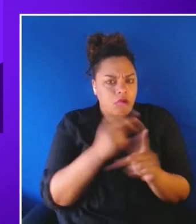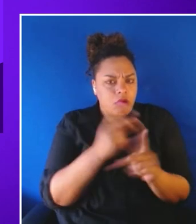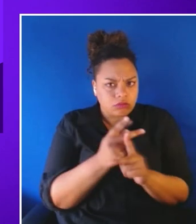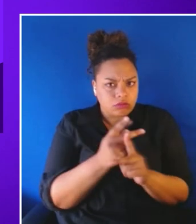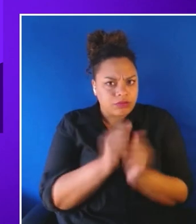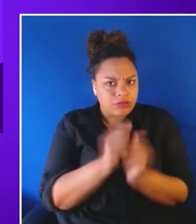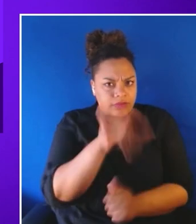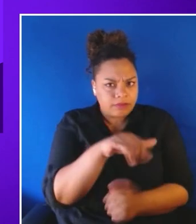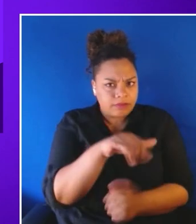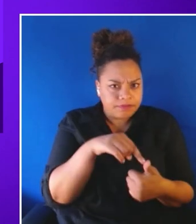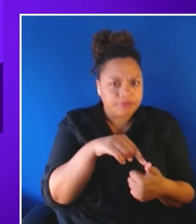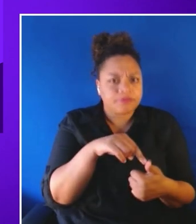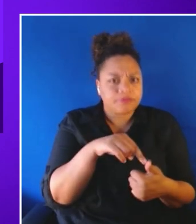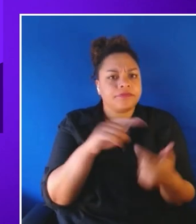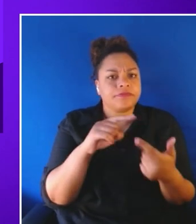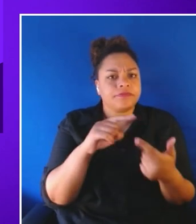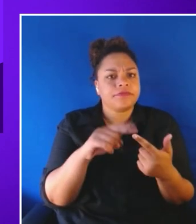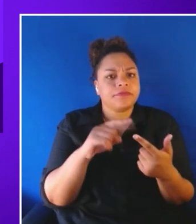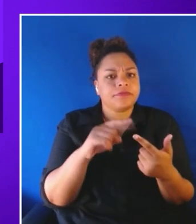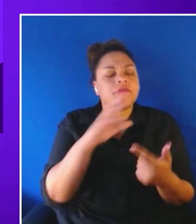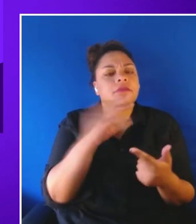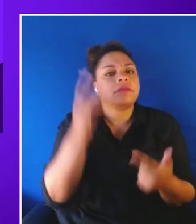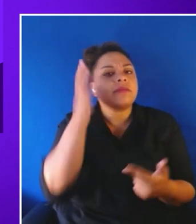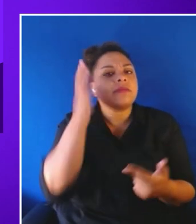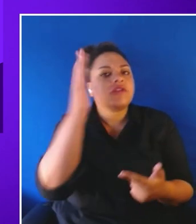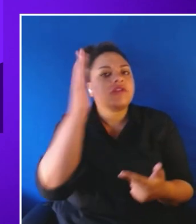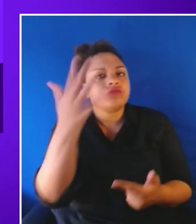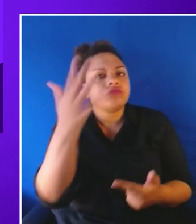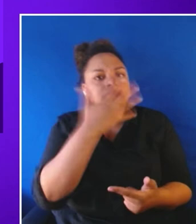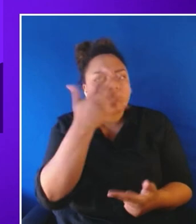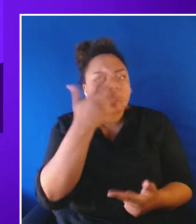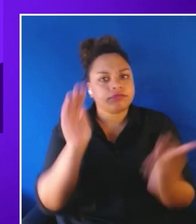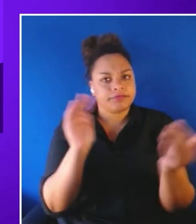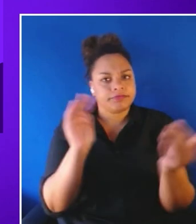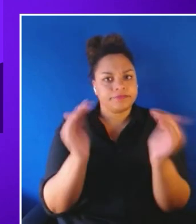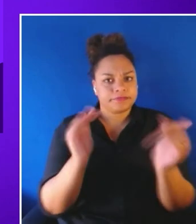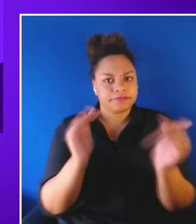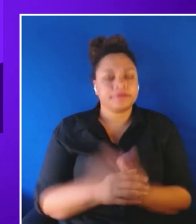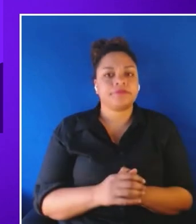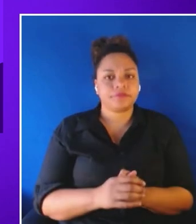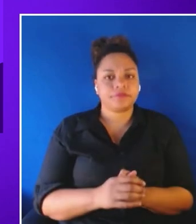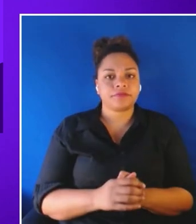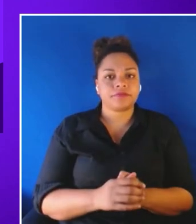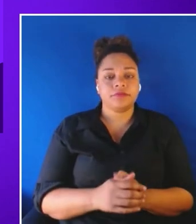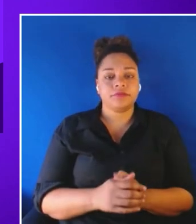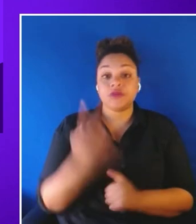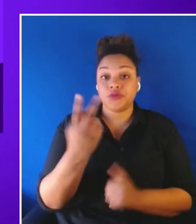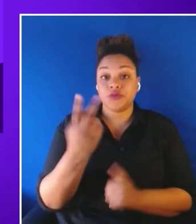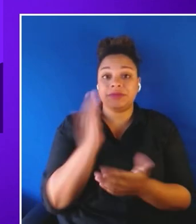of the future state. So in the in this slide I am sharing two images. The first image represents